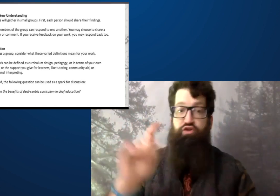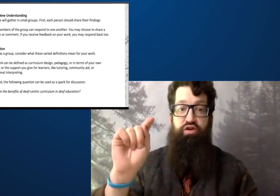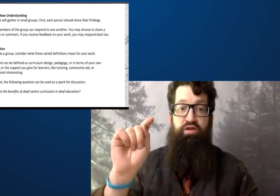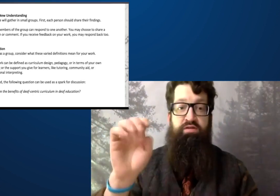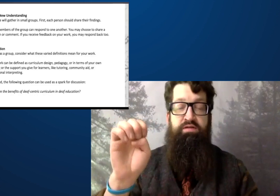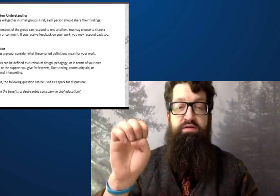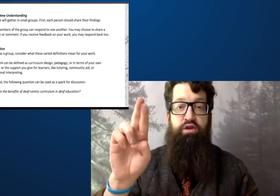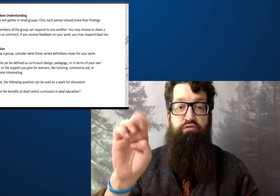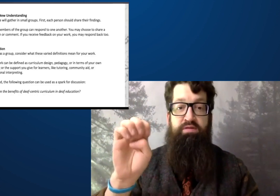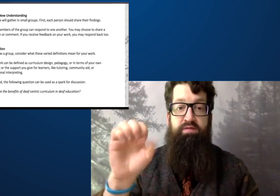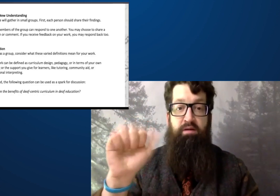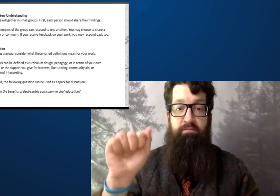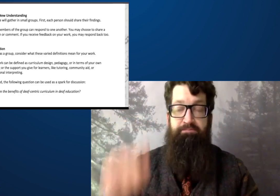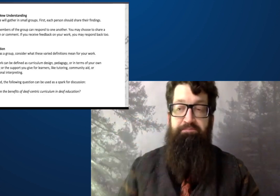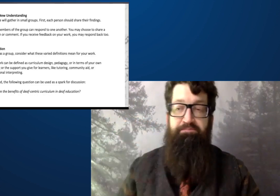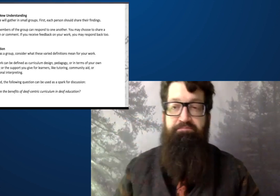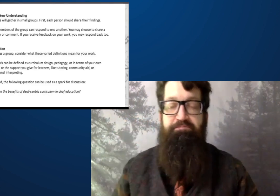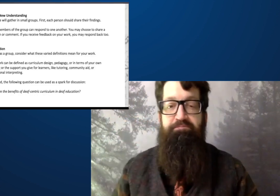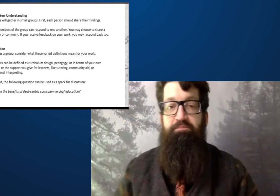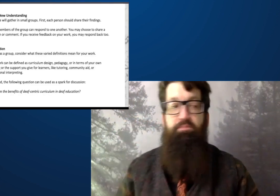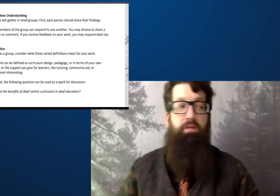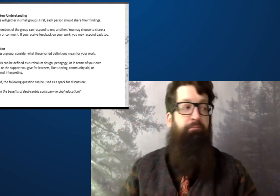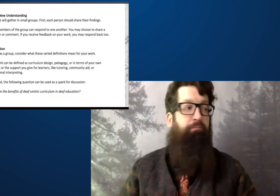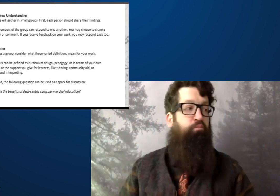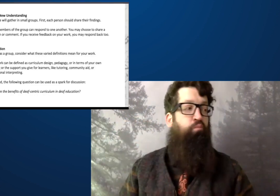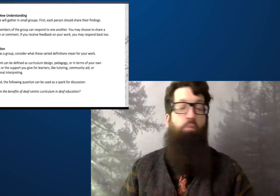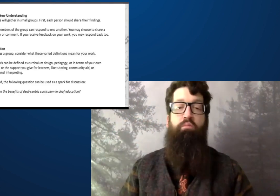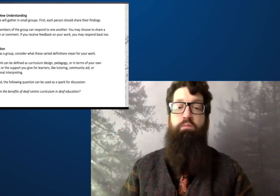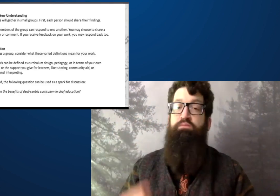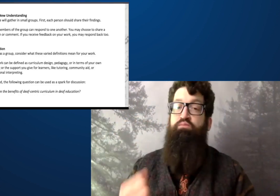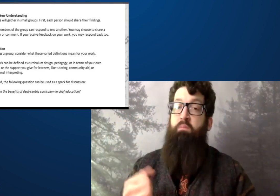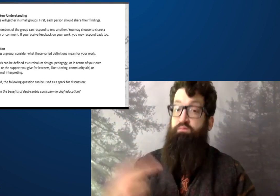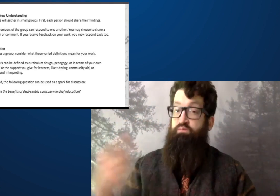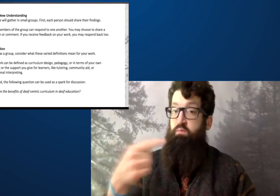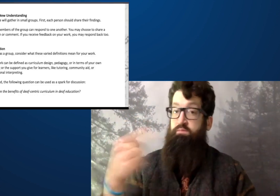That's great. That is a great question, Theresa. Thank you.